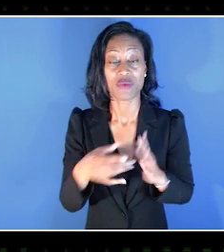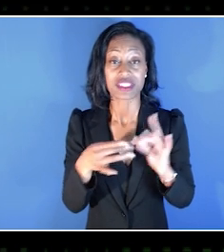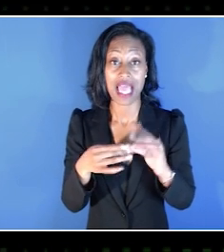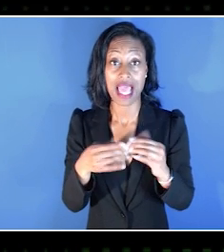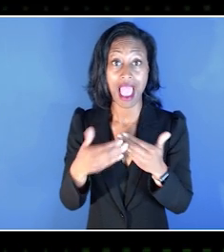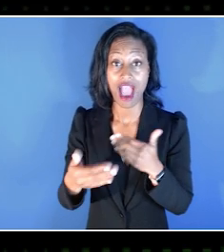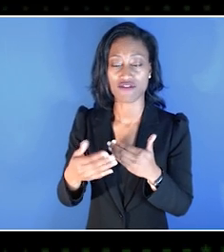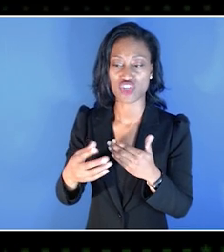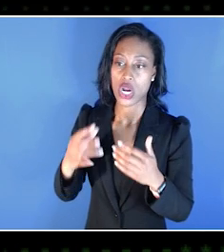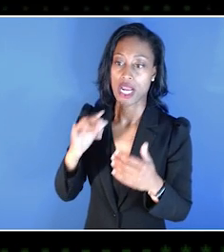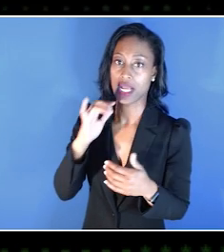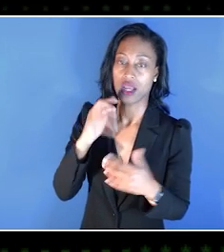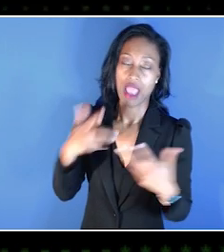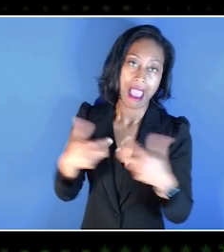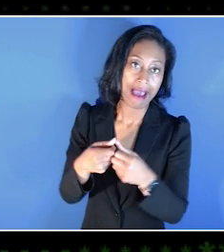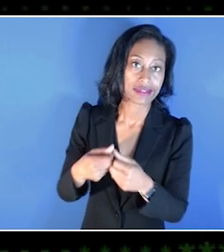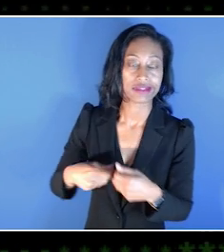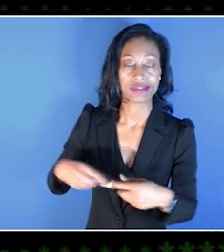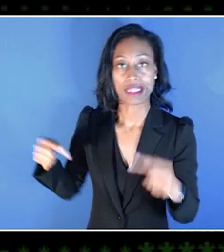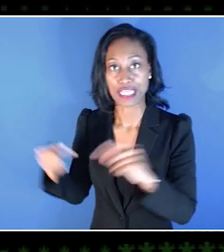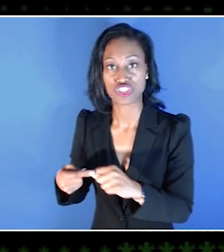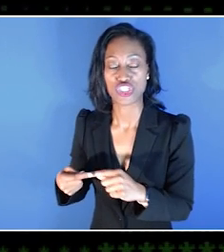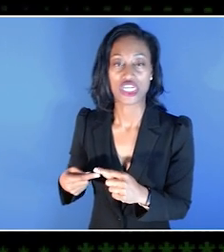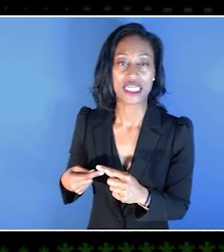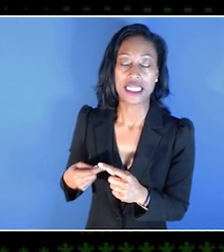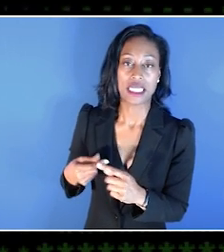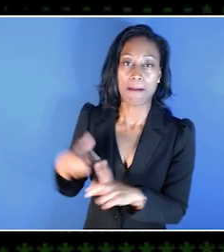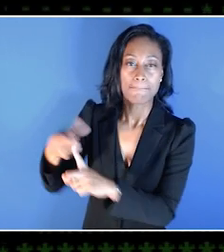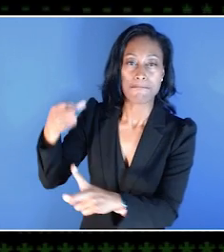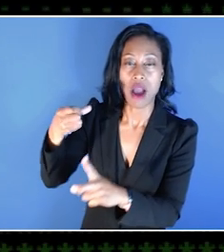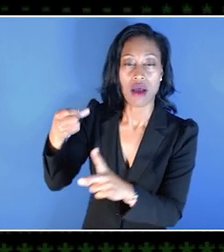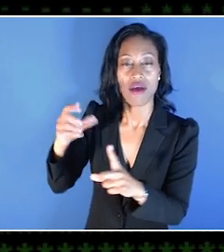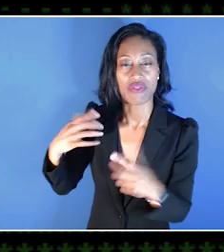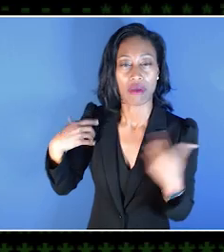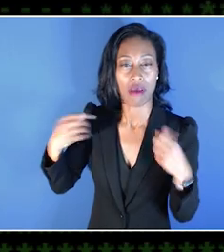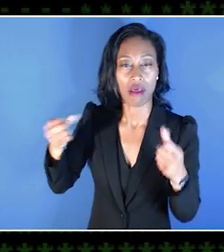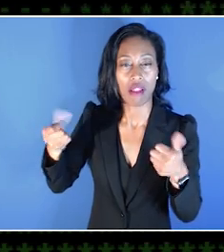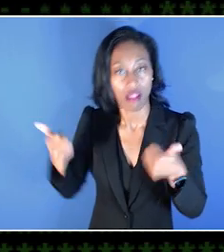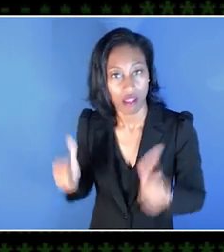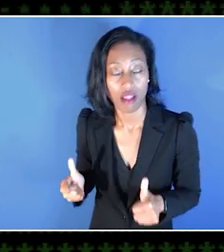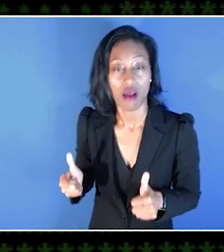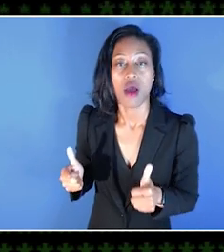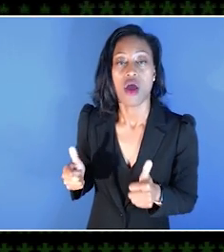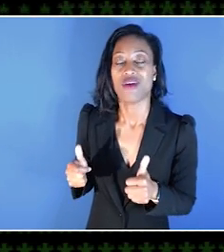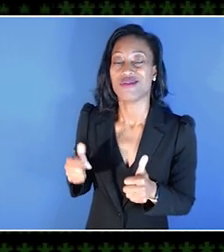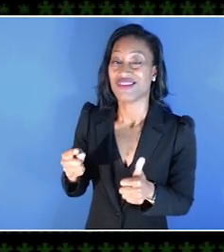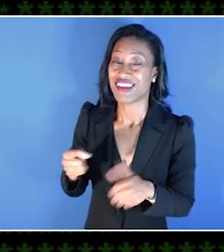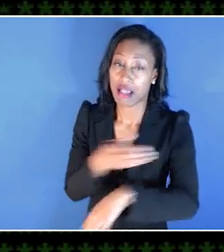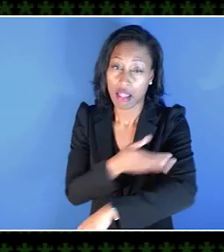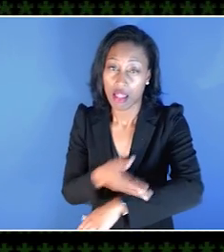maybe they were told after an accident or an injury or maybe after their condition may have progressed that they wouldn't be able to play games again.